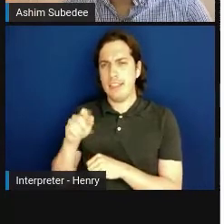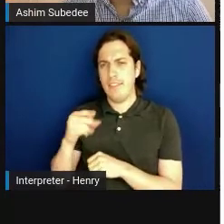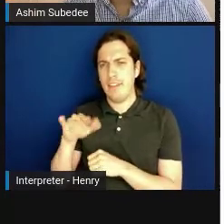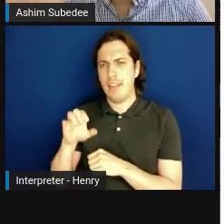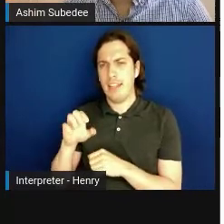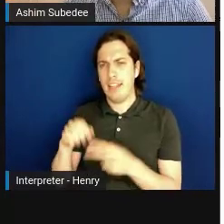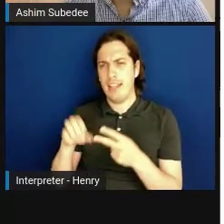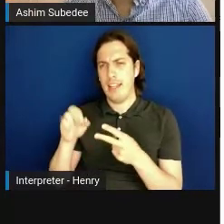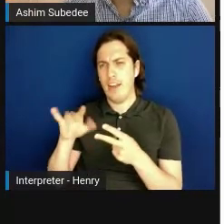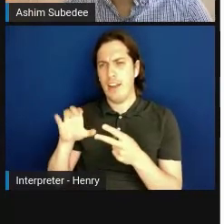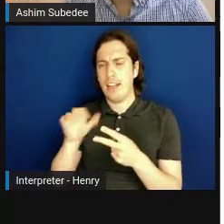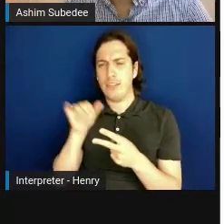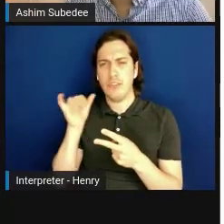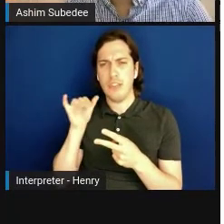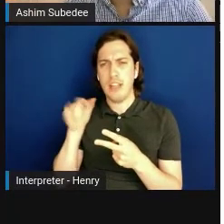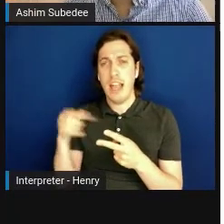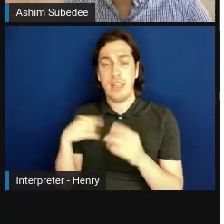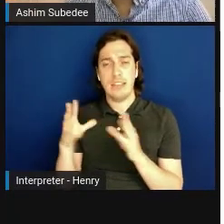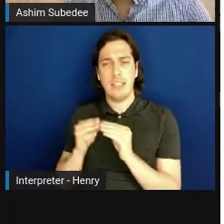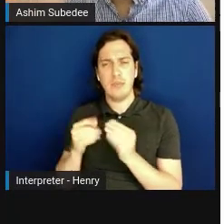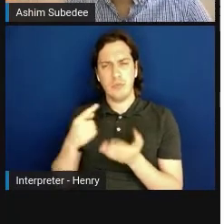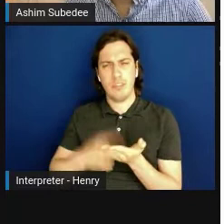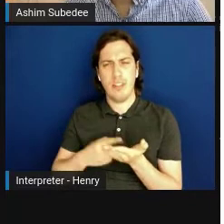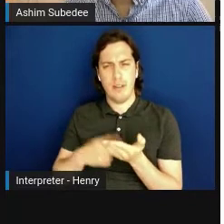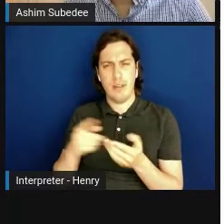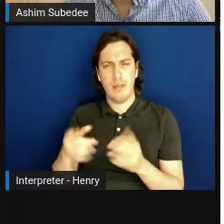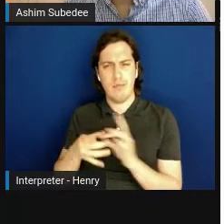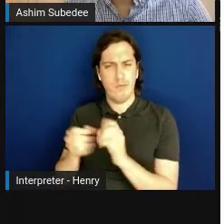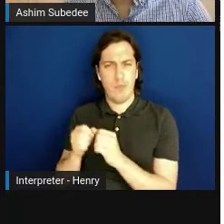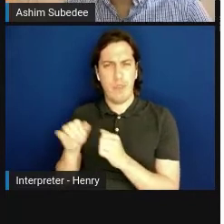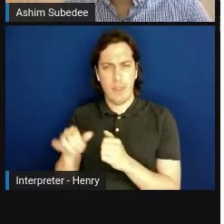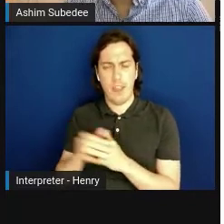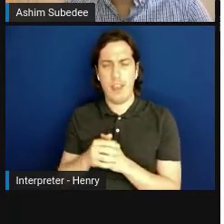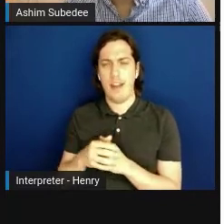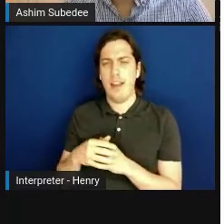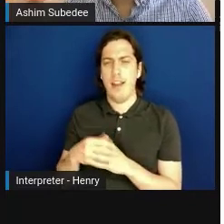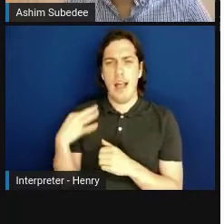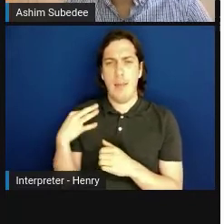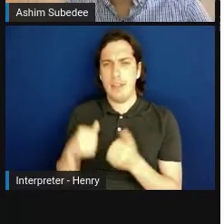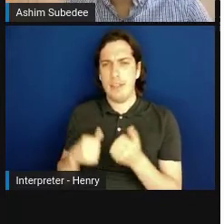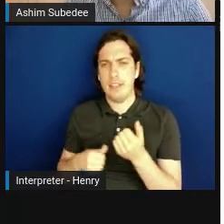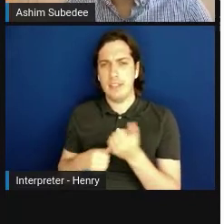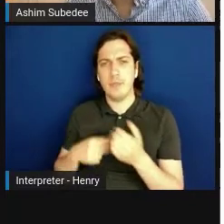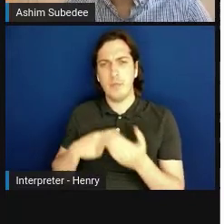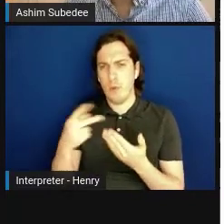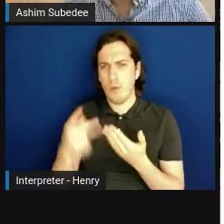had sessions to talk about that. Applicant assistance program is one. There was a session around that,